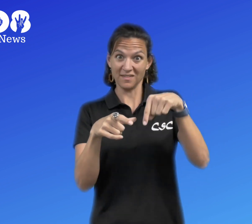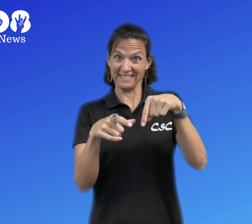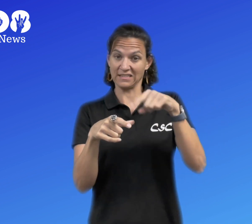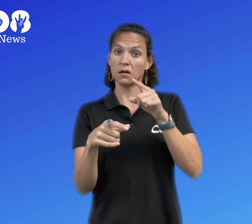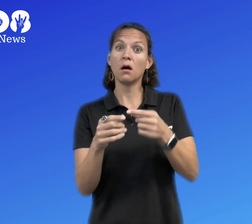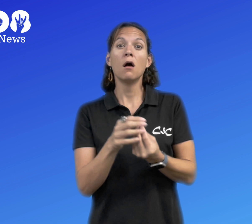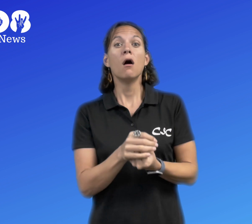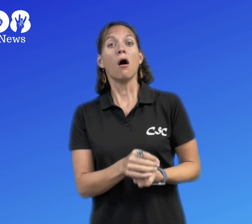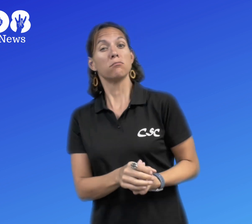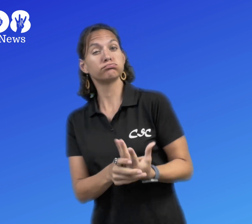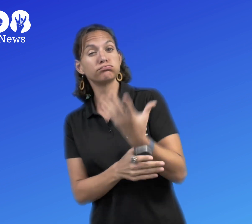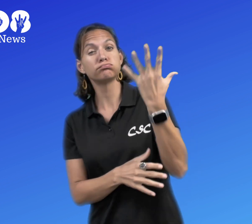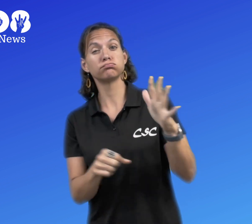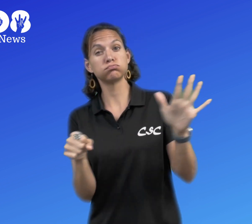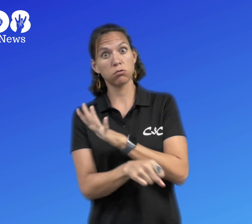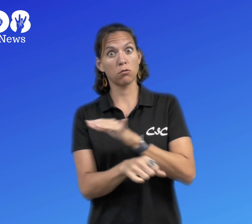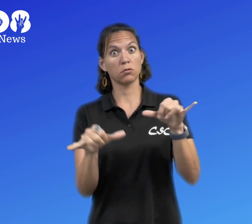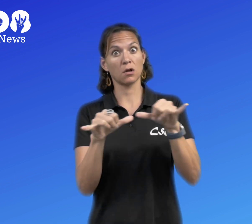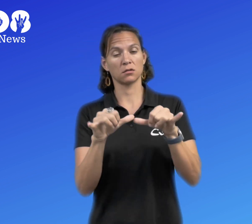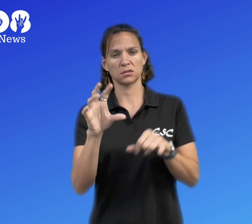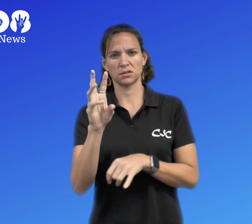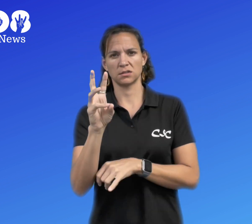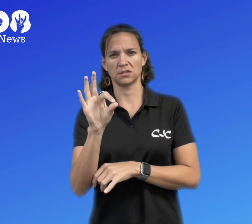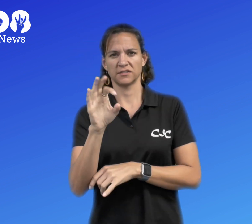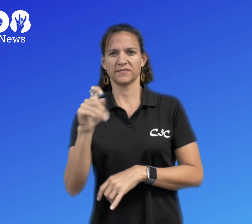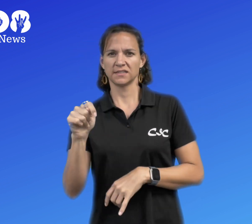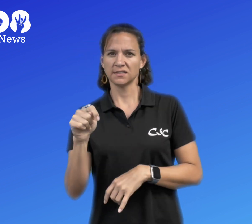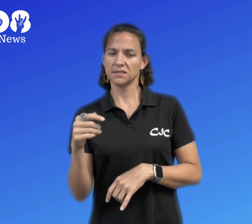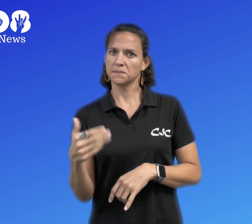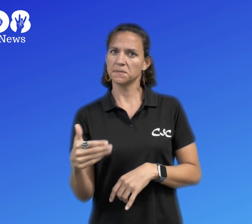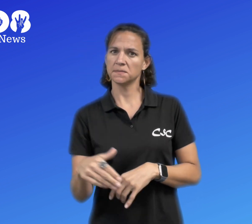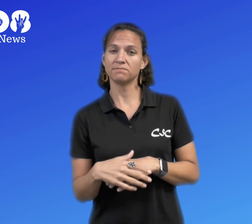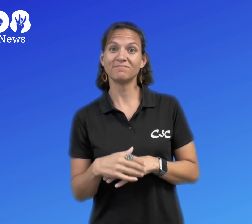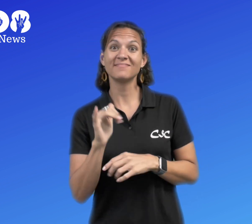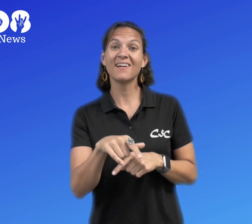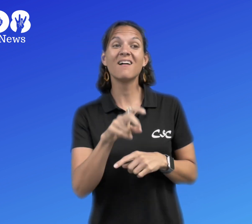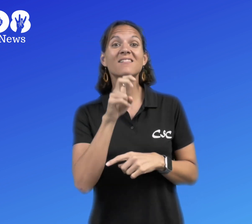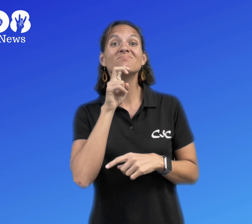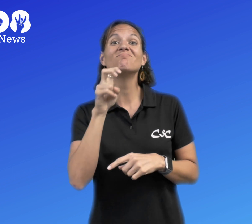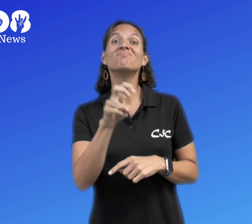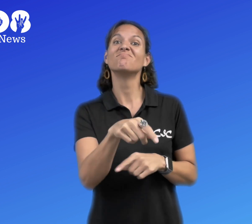This snake can grow to full size of 6 feet.